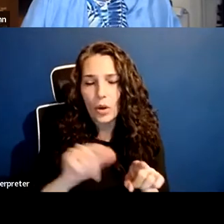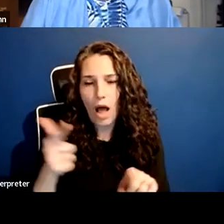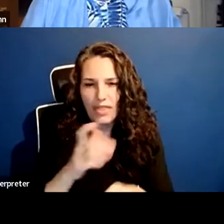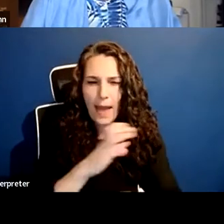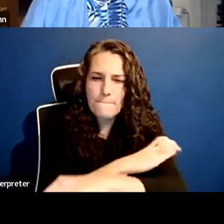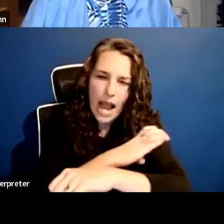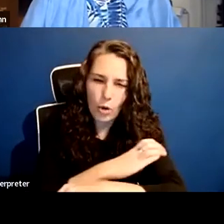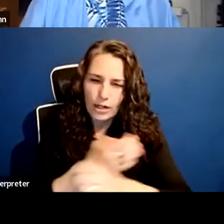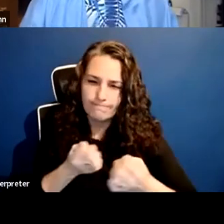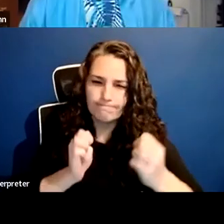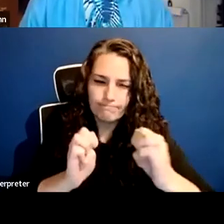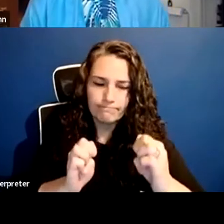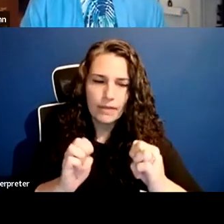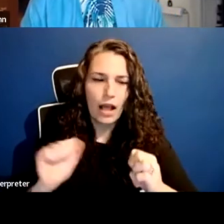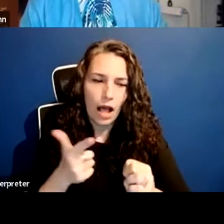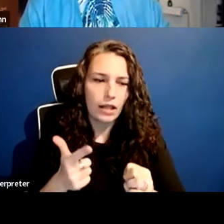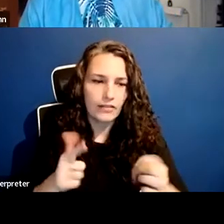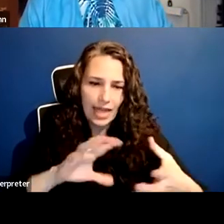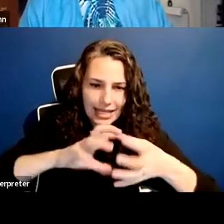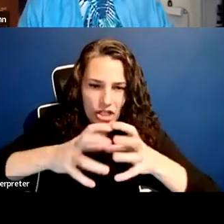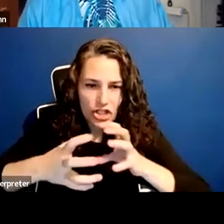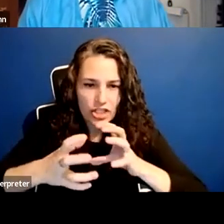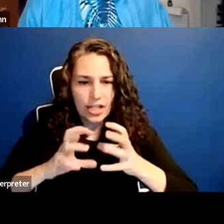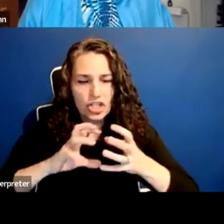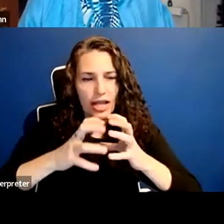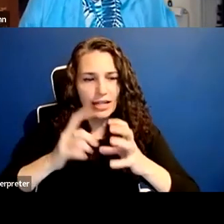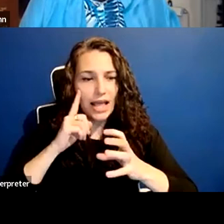that that kind of intersectionality and, I think, coalition,